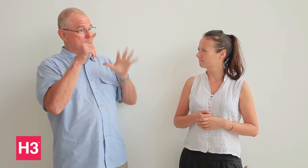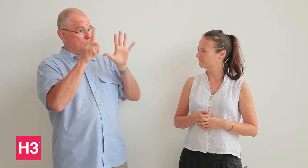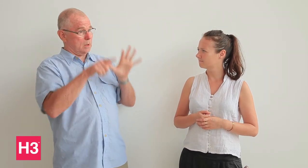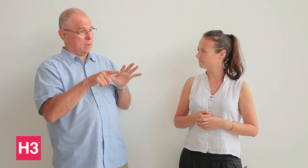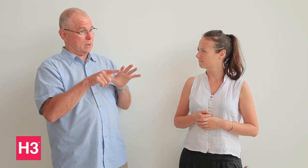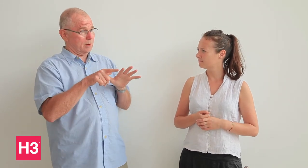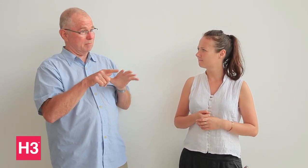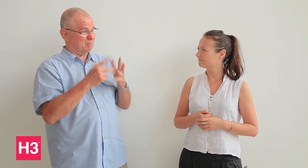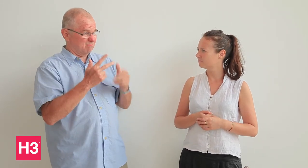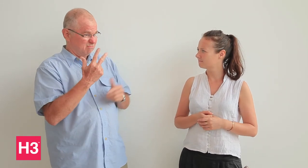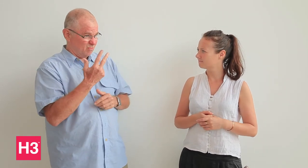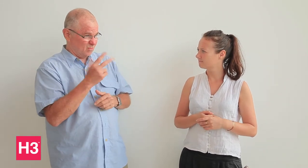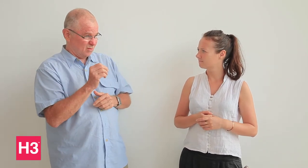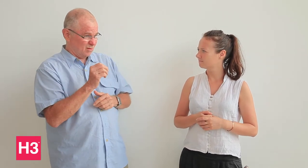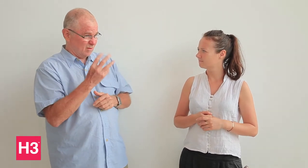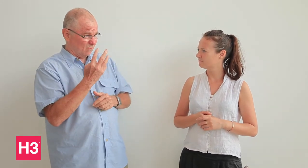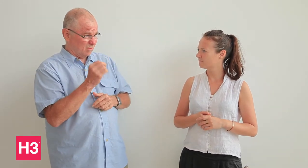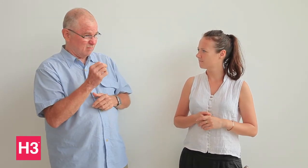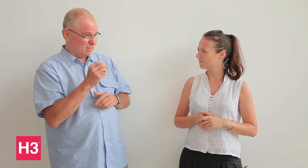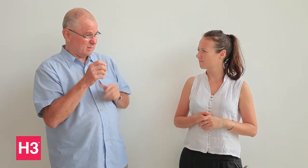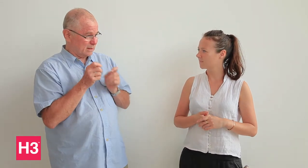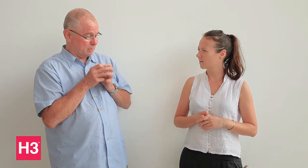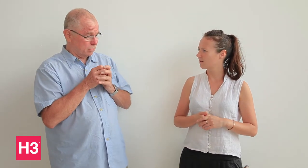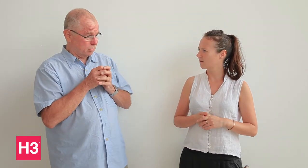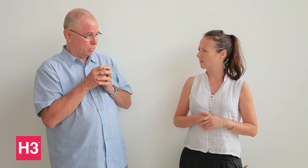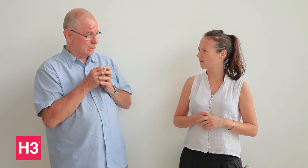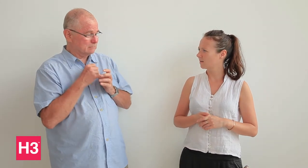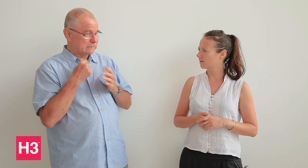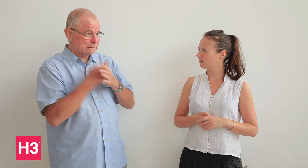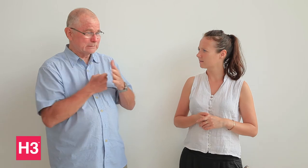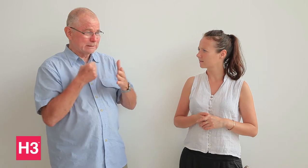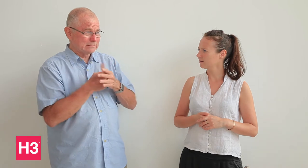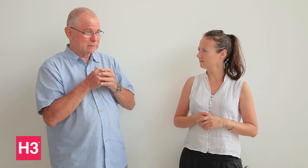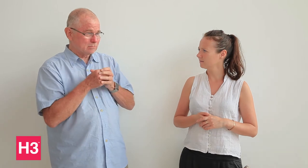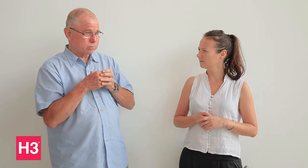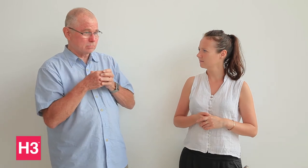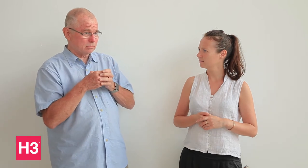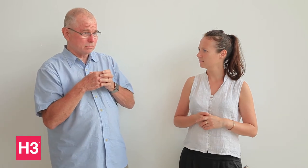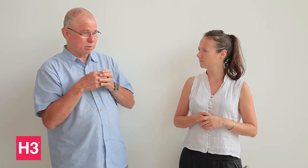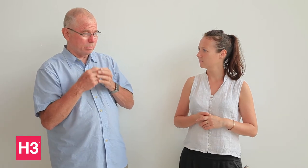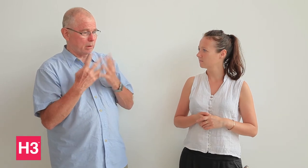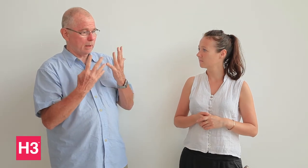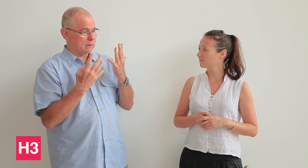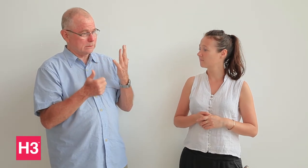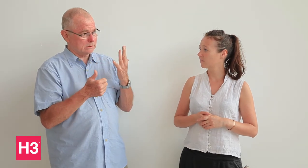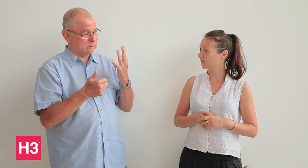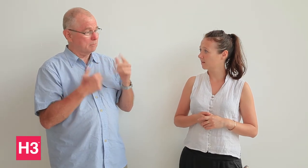So, in July, only 30 to 40 athletes were committed to go to Turkey. We have been advocating for more athletes to attend,